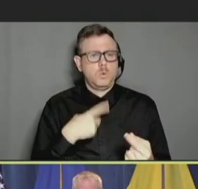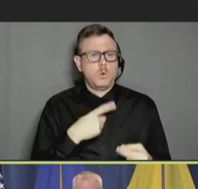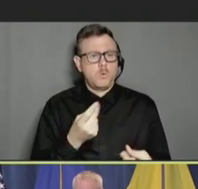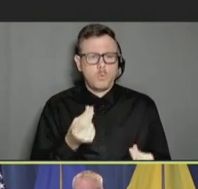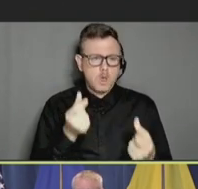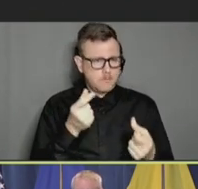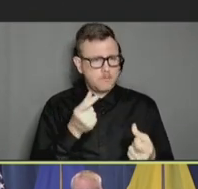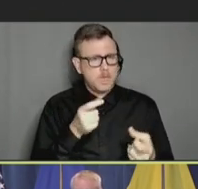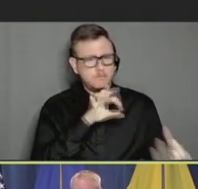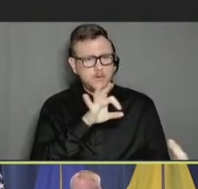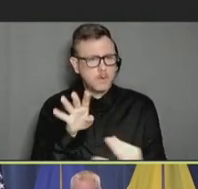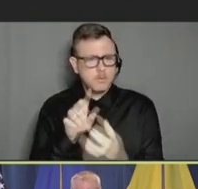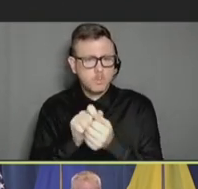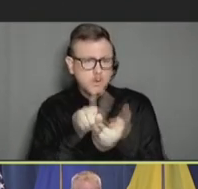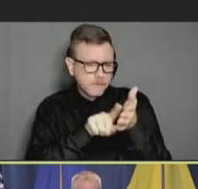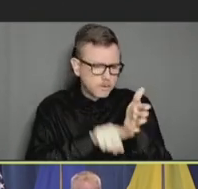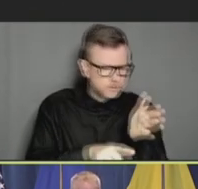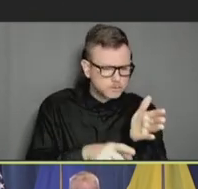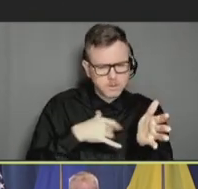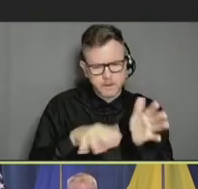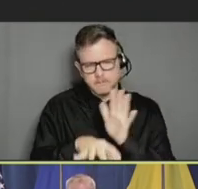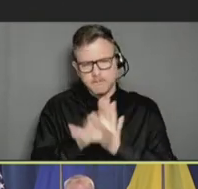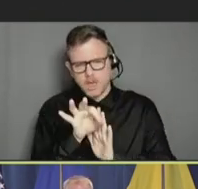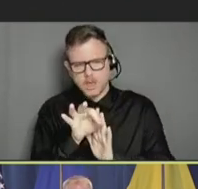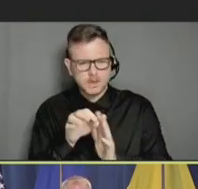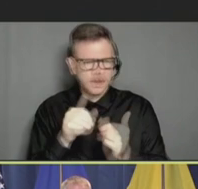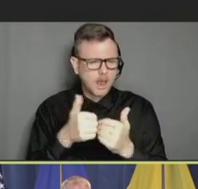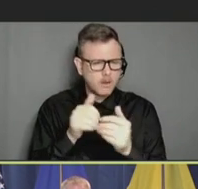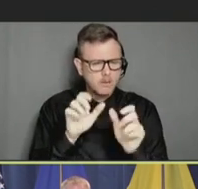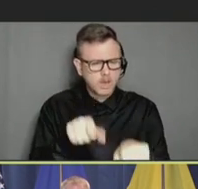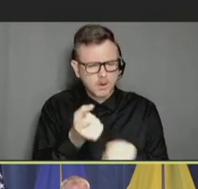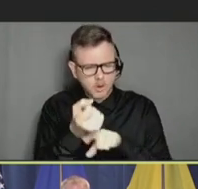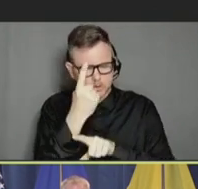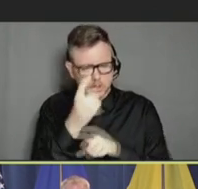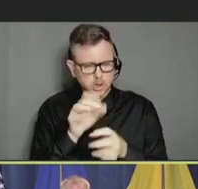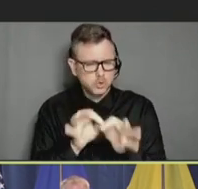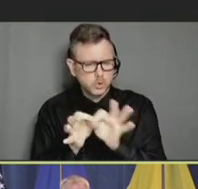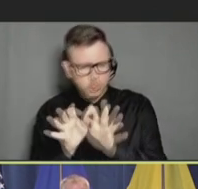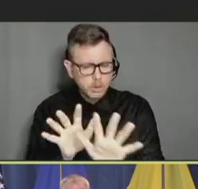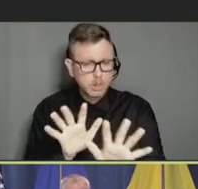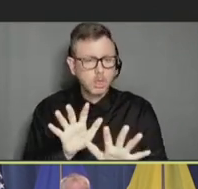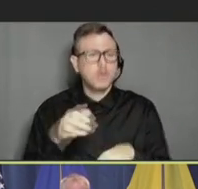on findings and interpretation of some of this data. We provided advice related to issues